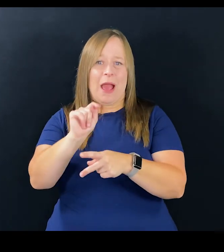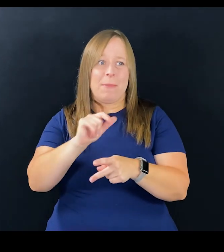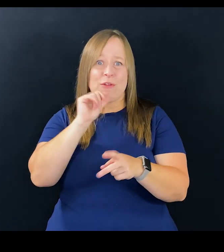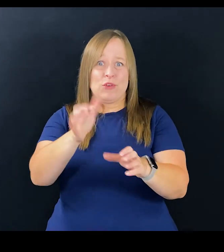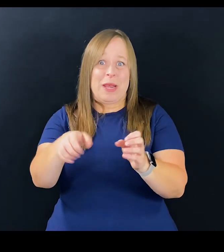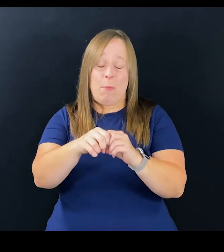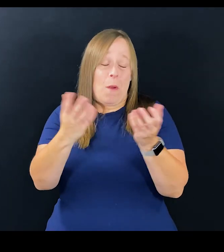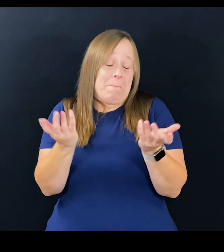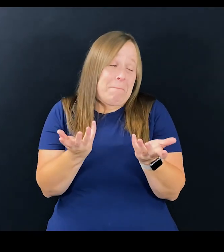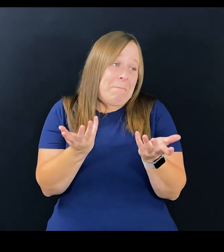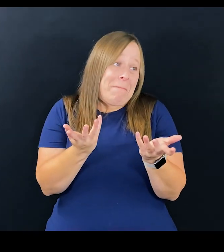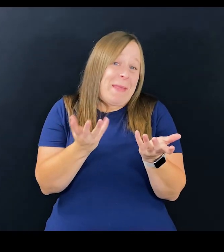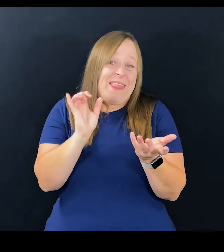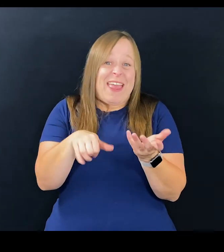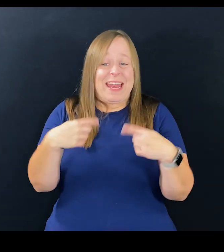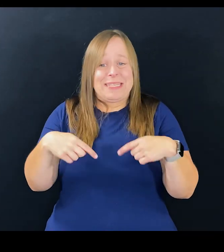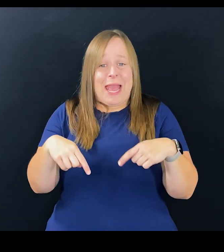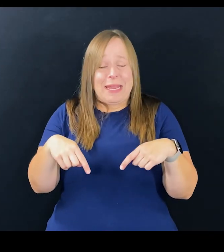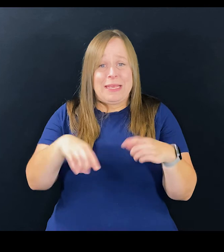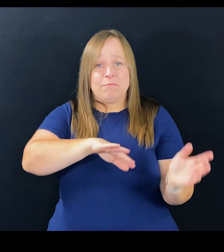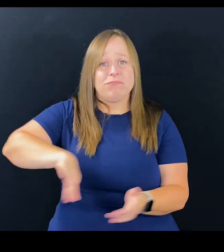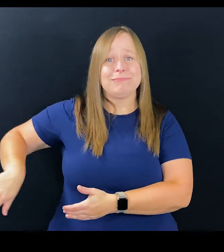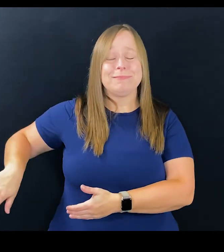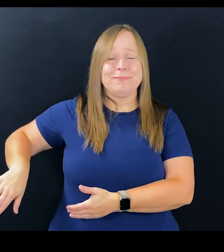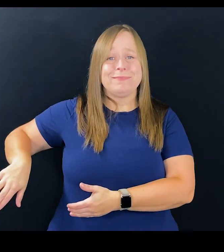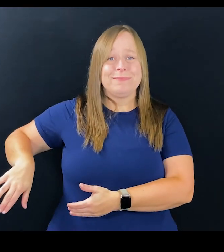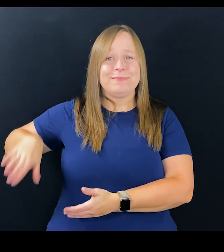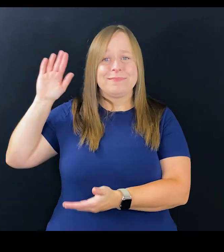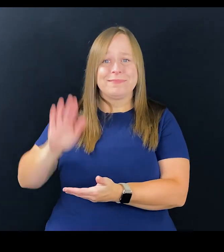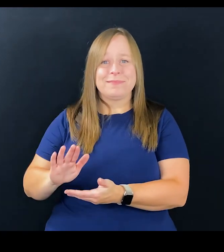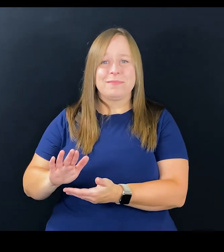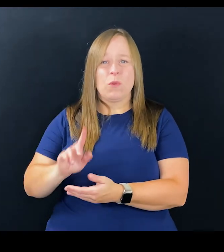But I don't really have to do that any more, and that anxiety gets shed away.